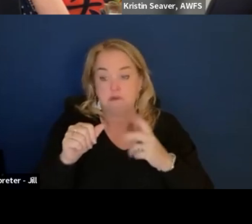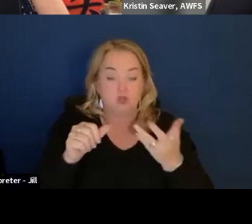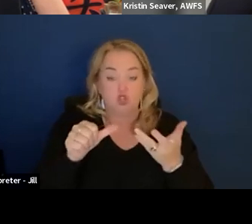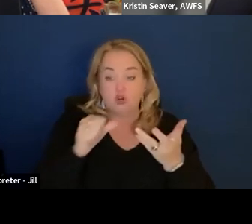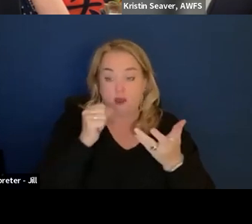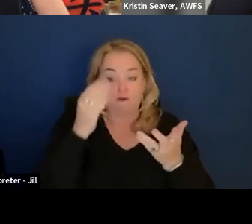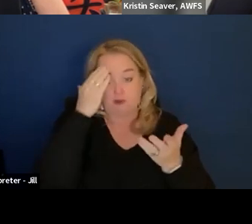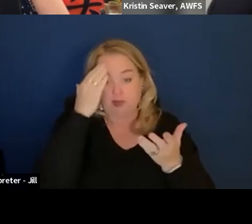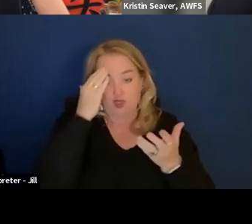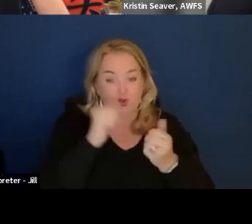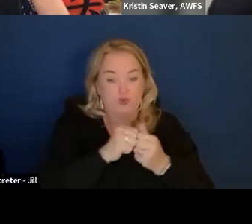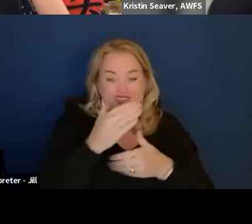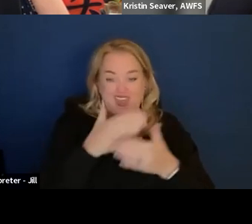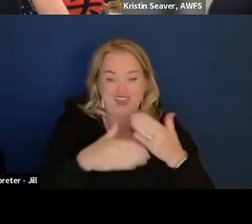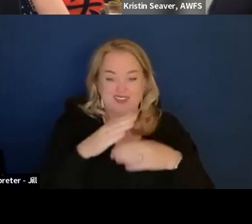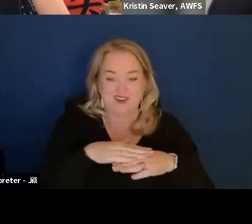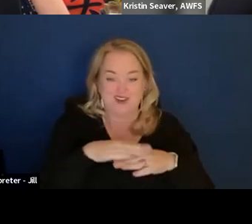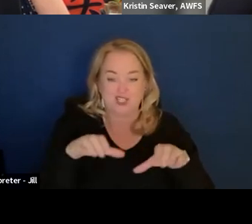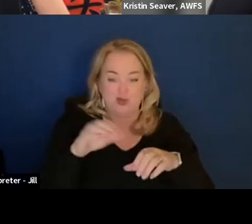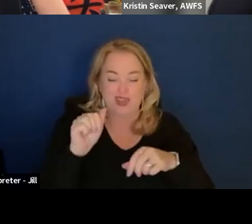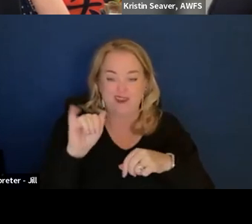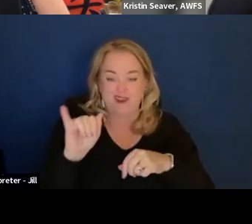with the hands-on data AI, you are going to struggle.